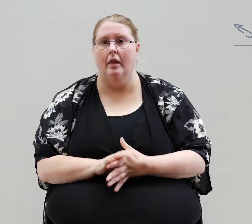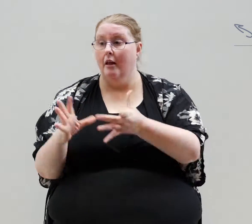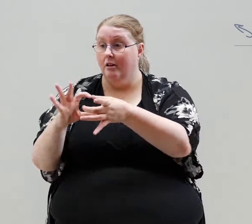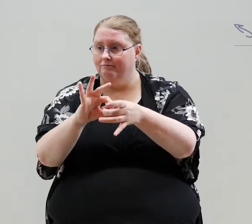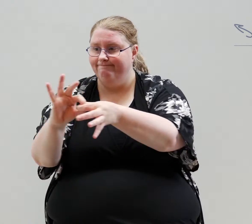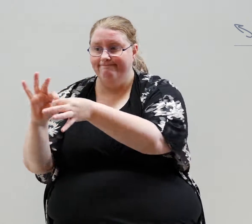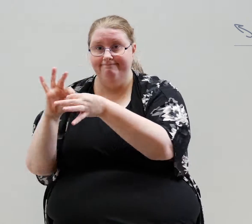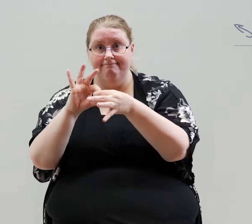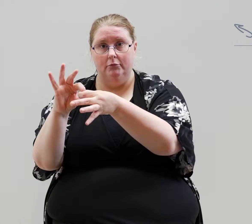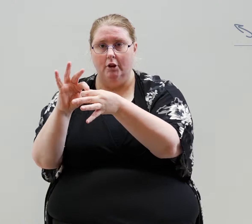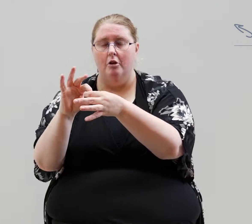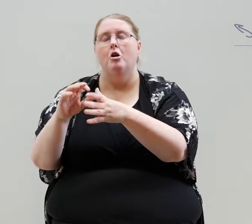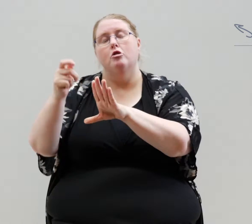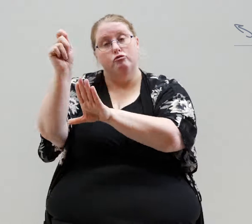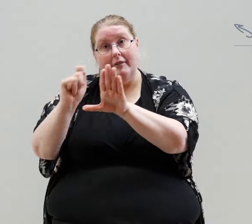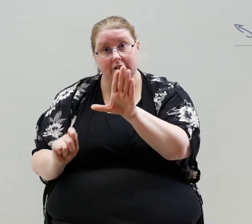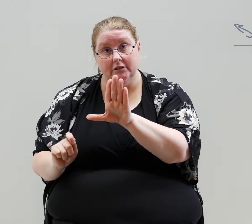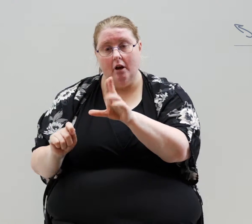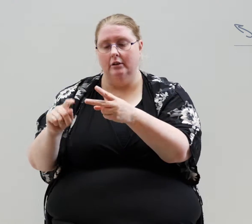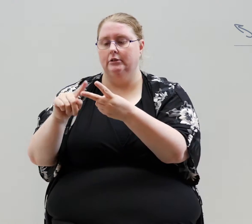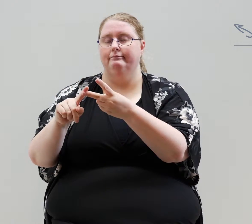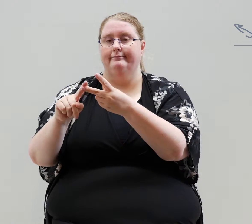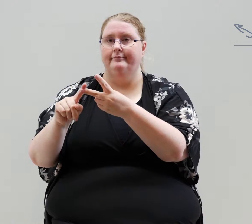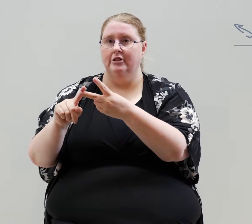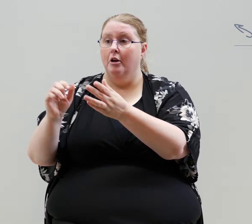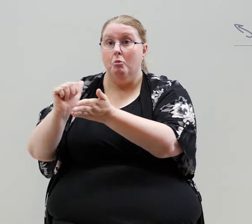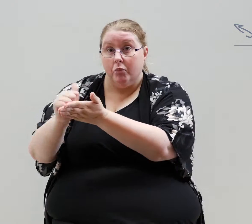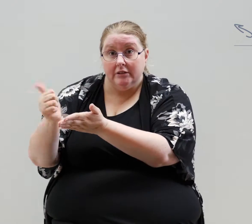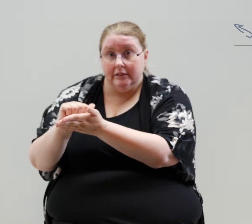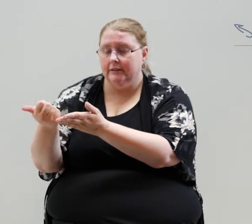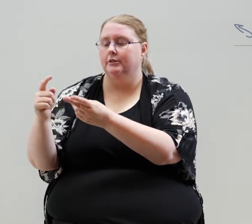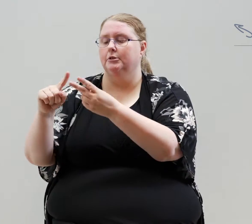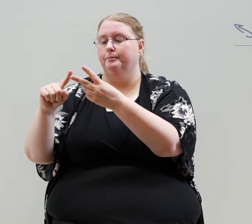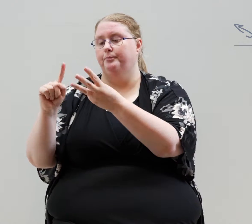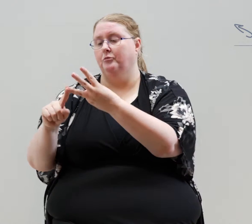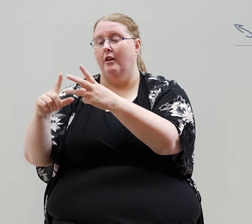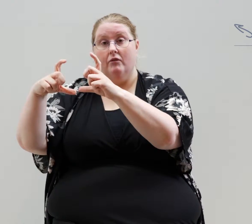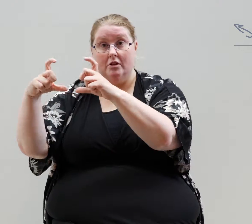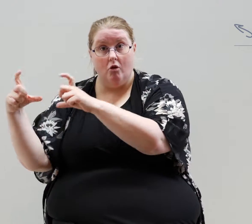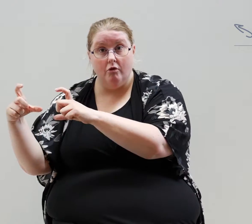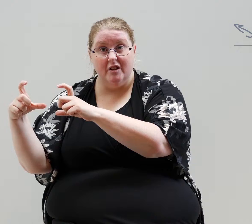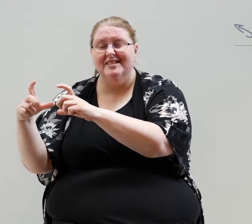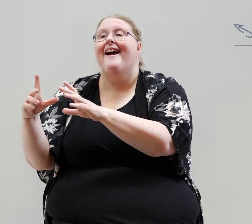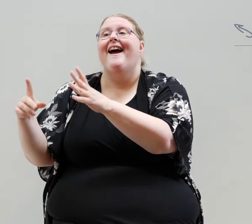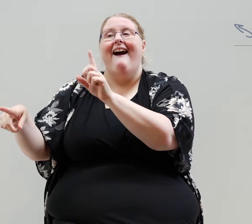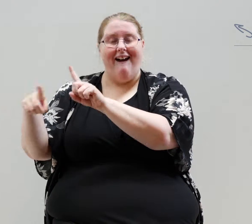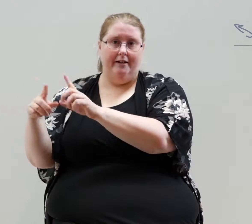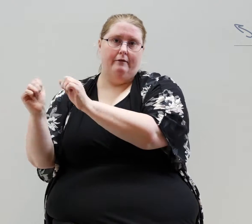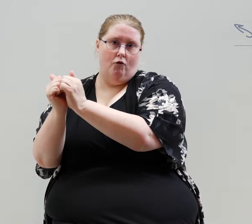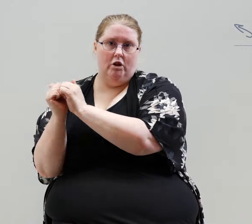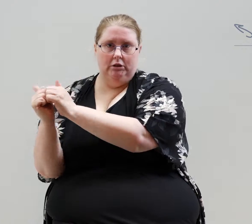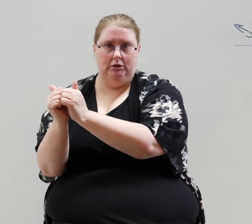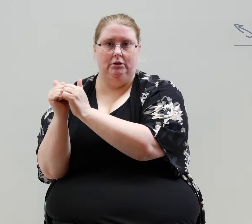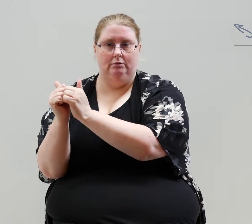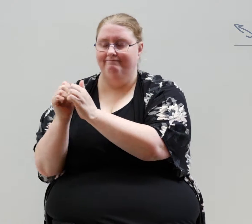The cooperative of graphic designers, printers, photographers and their friends